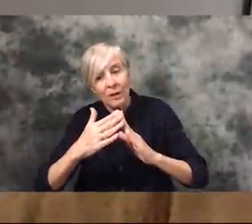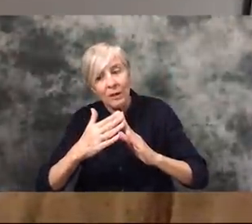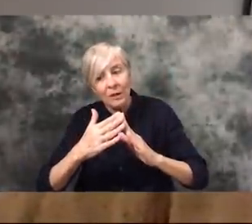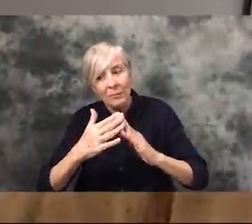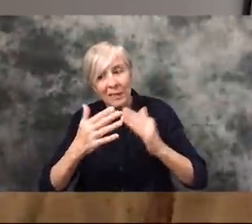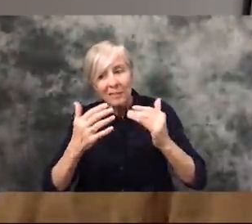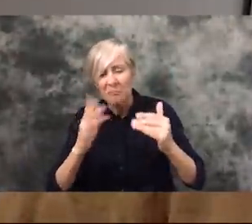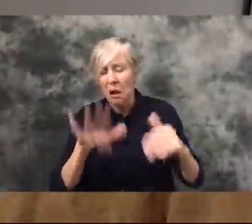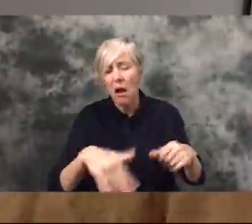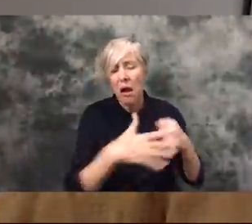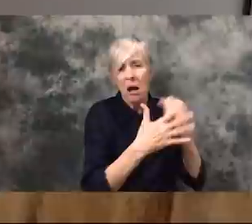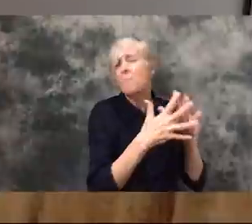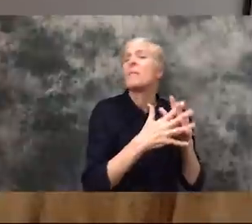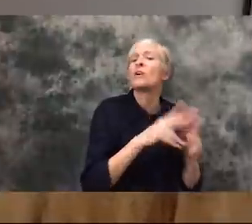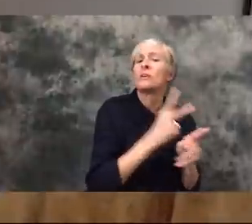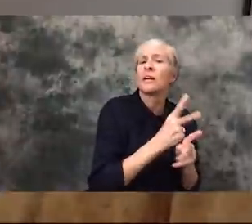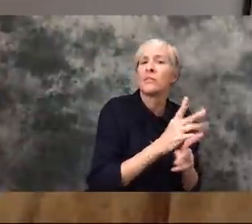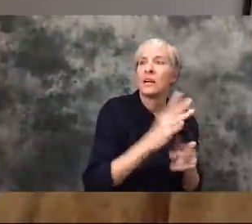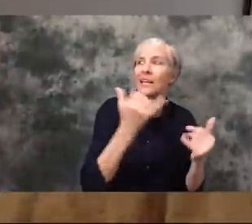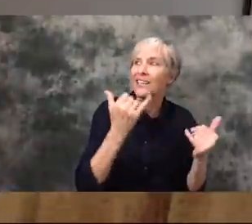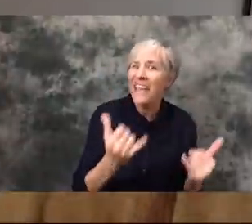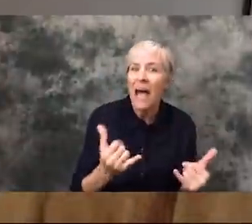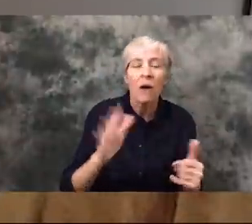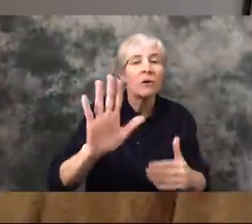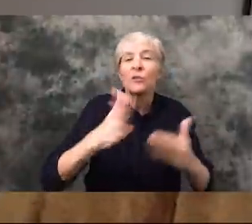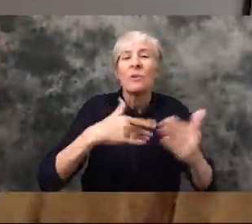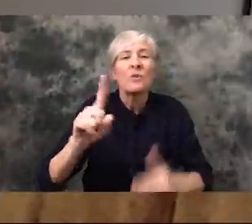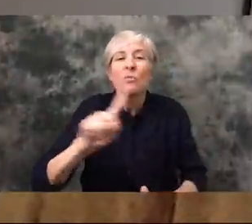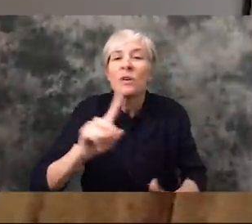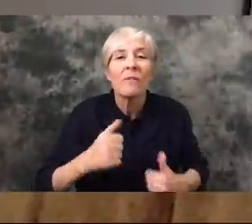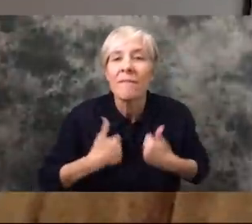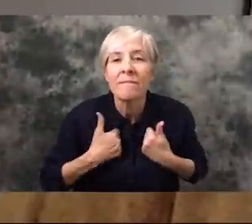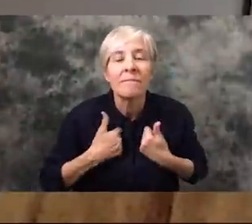person on the planet literally everyone - no matter where they live or their